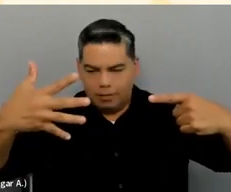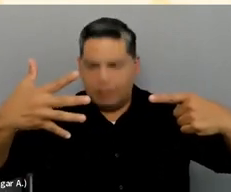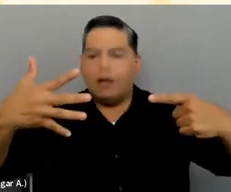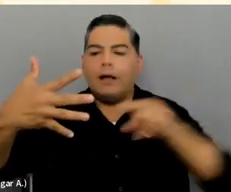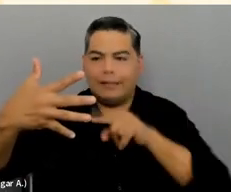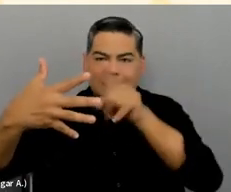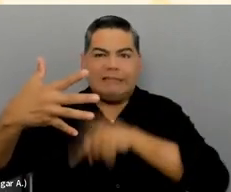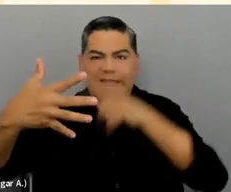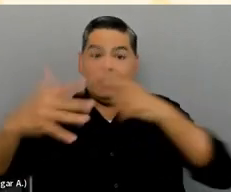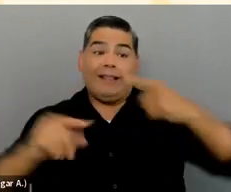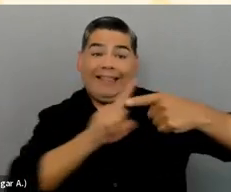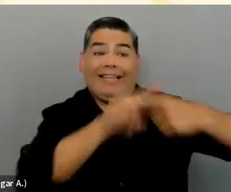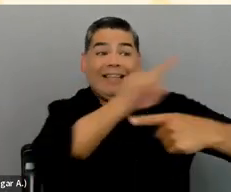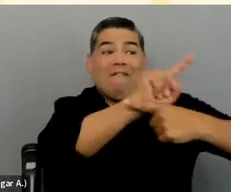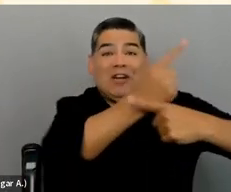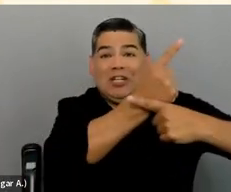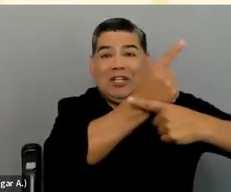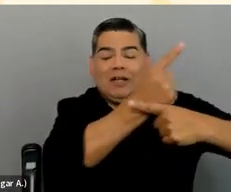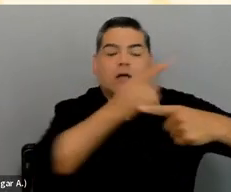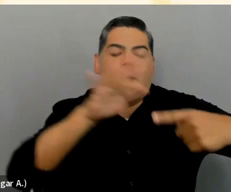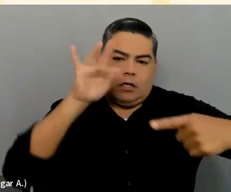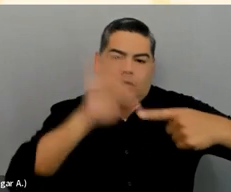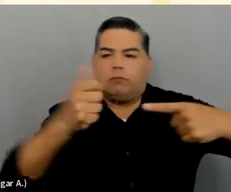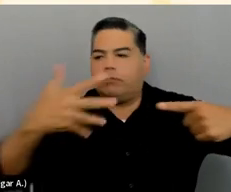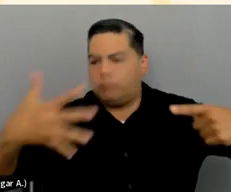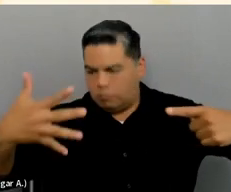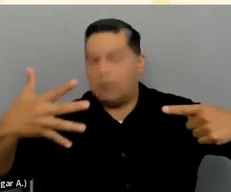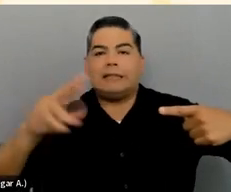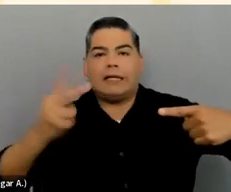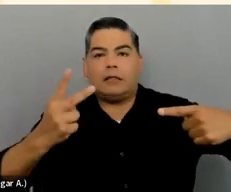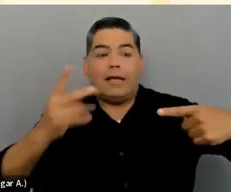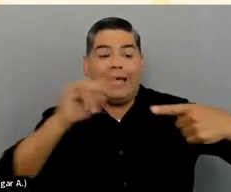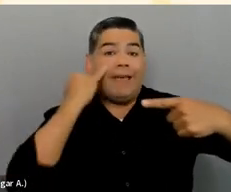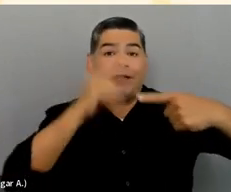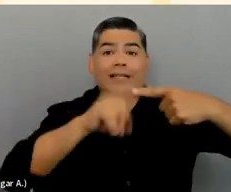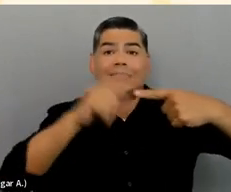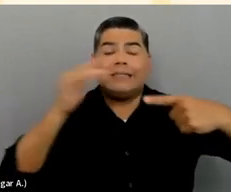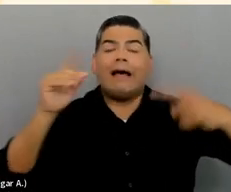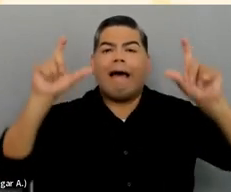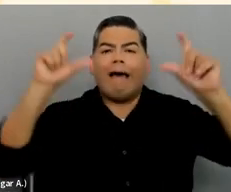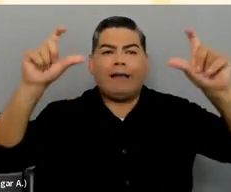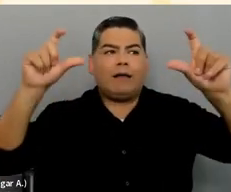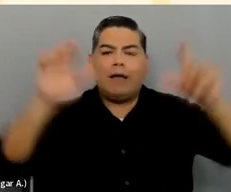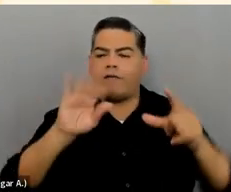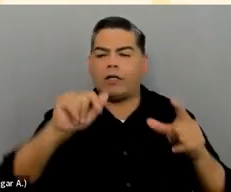If you can make them so that they are headings, that's great. If you make the FAQ questions headings, then it's great for somebody